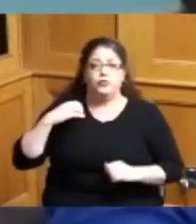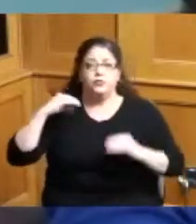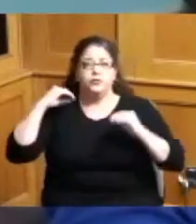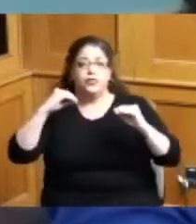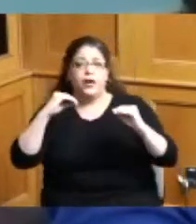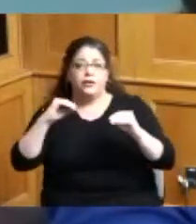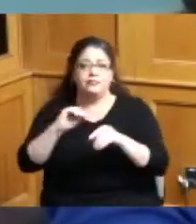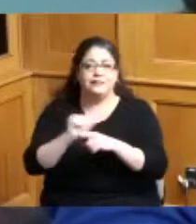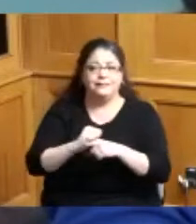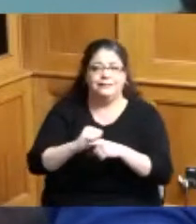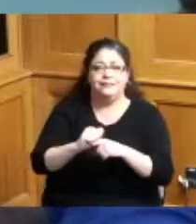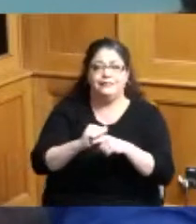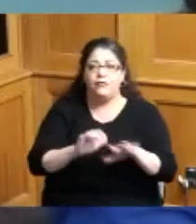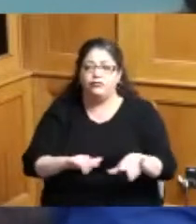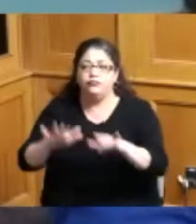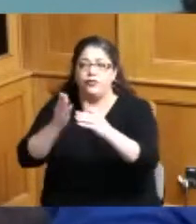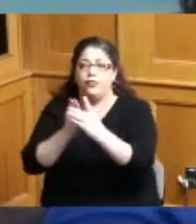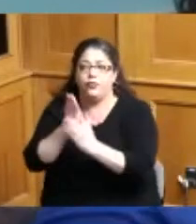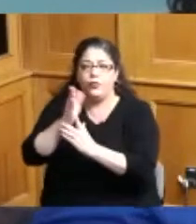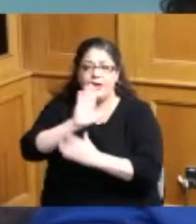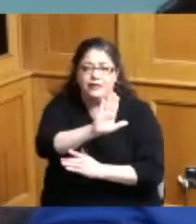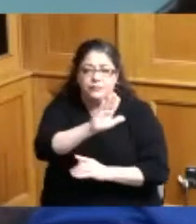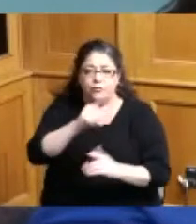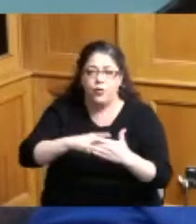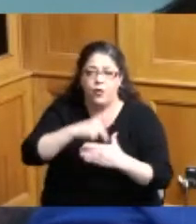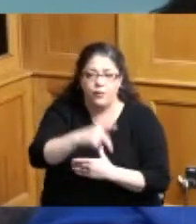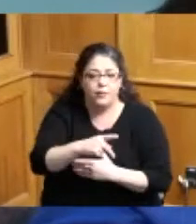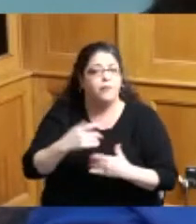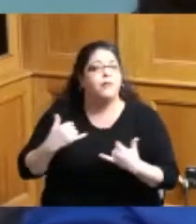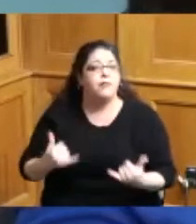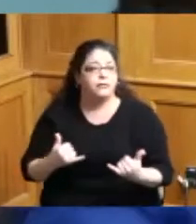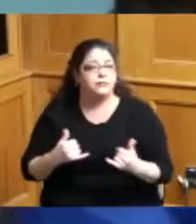up through there so I just thought it was so important a lot of times we overlook people